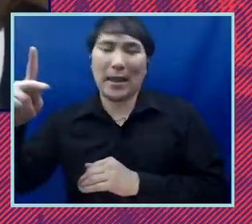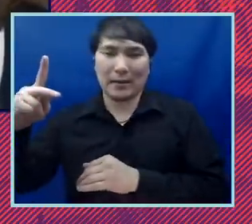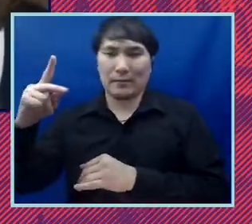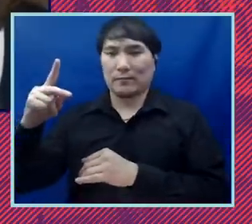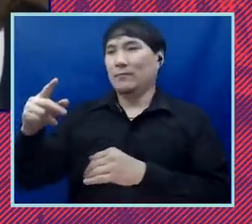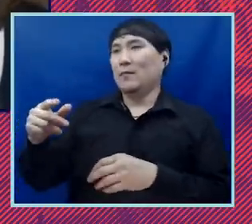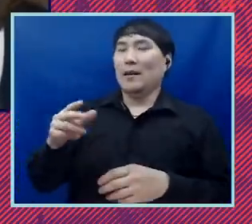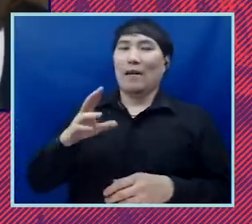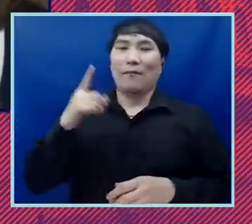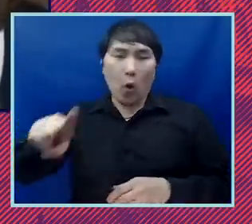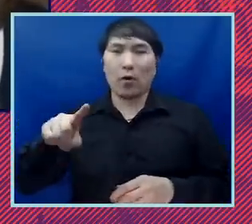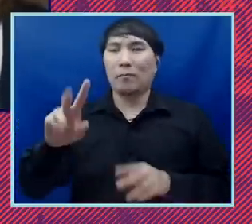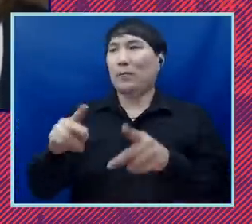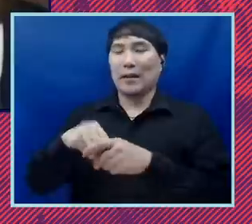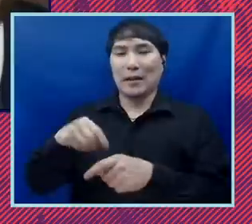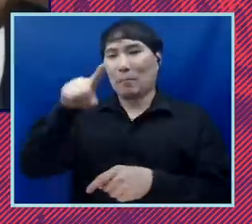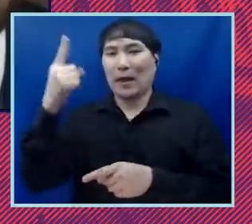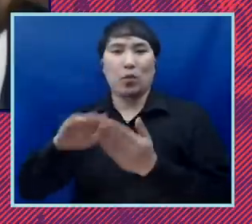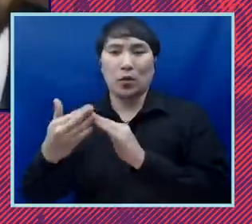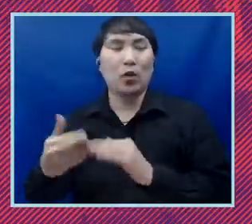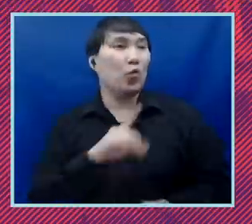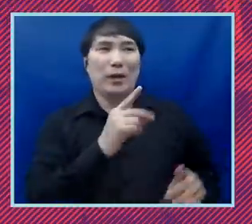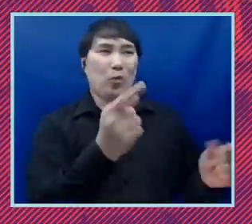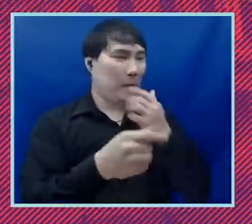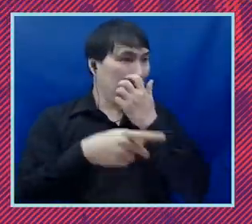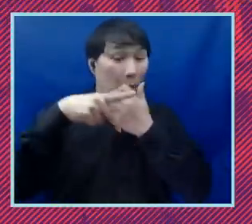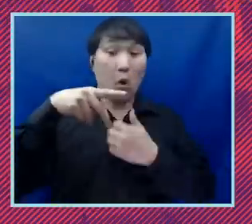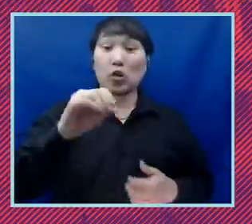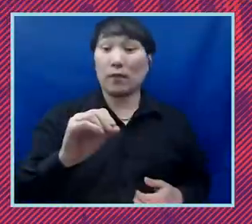and uh people of color communities sure let's do it quickly so the post office used to have